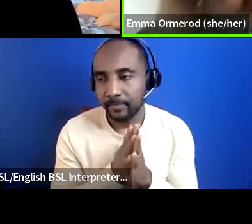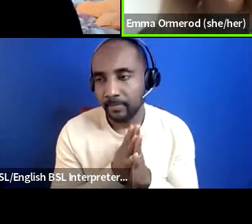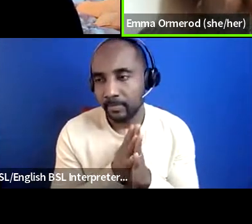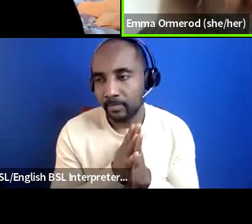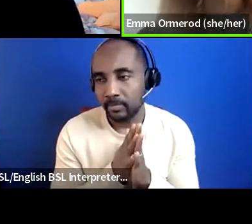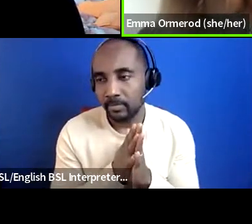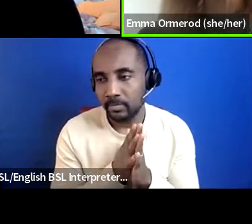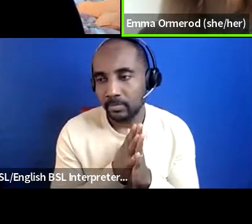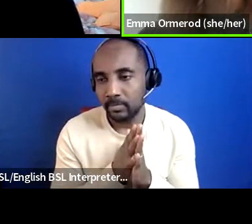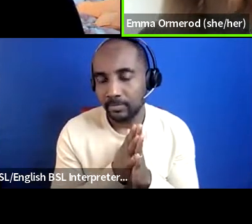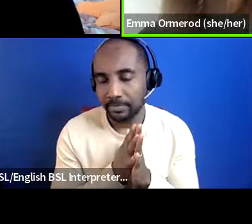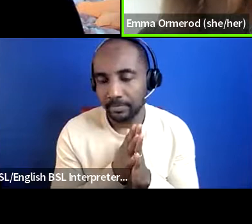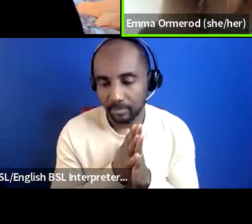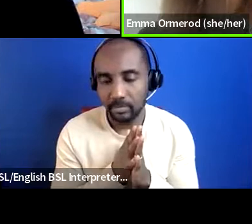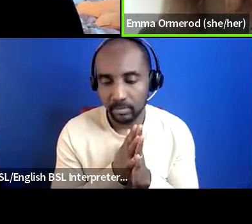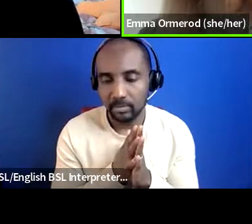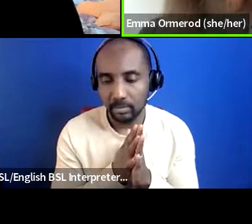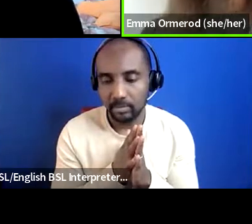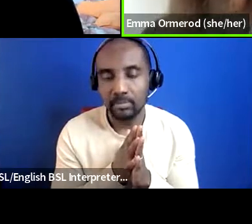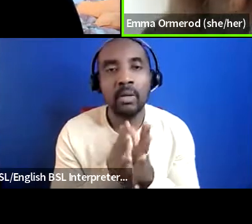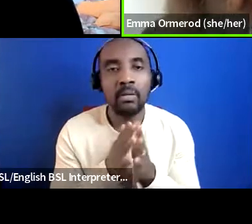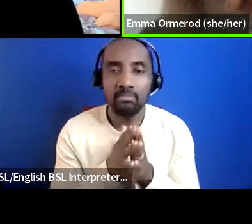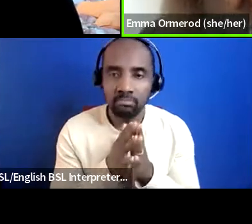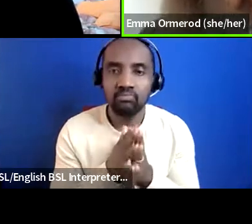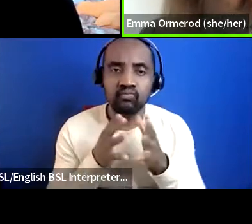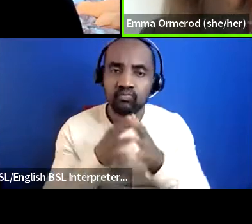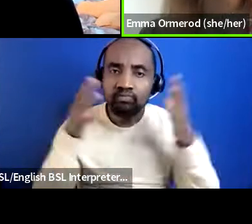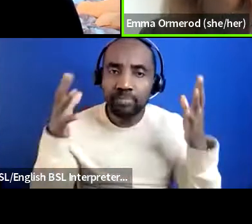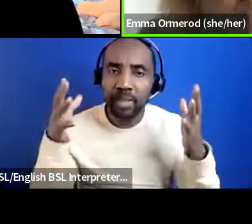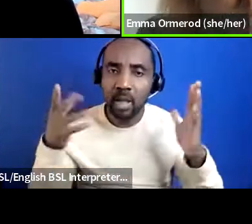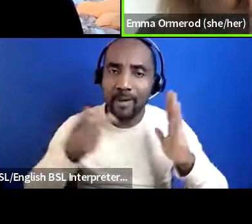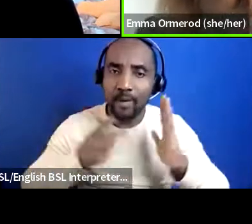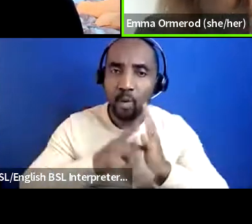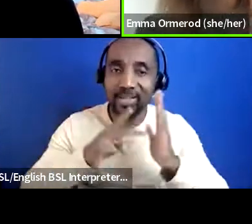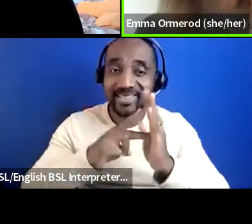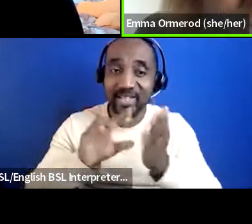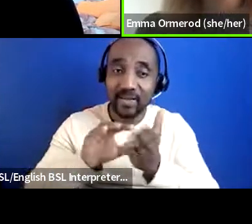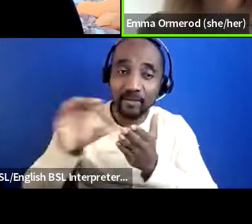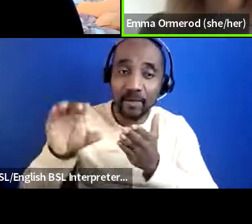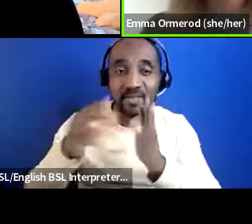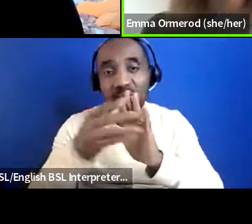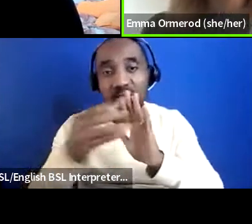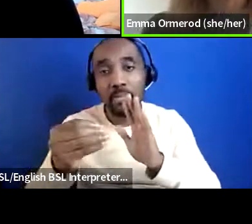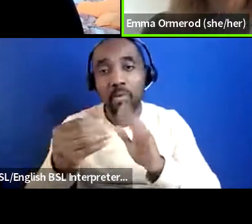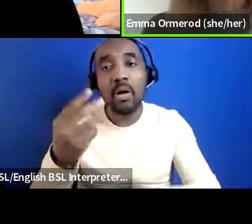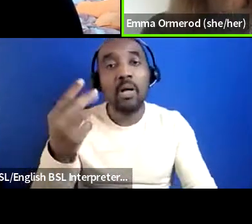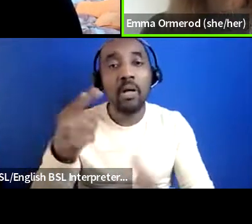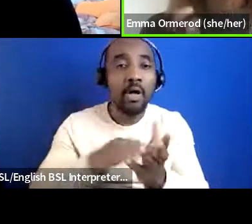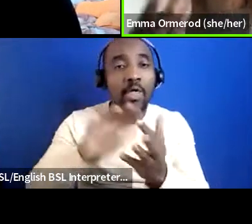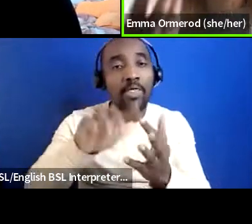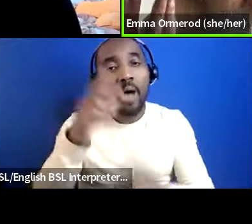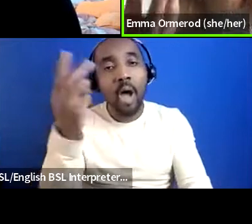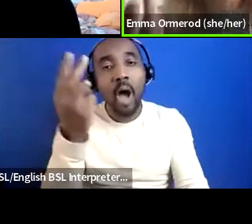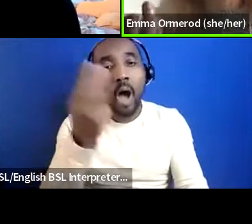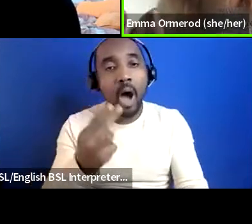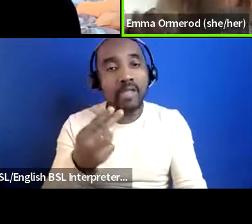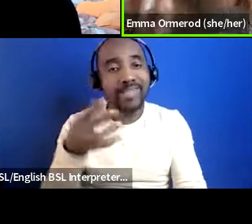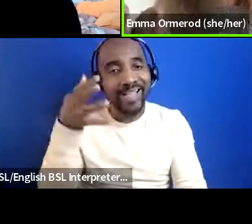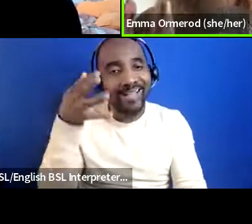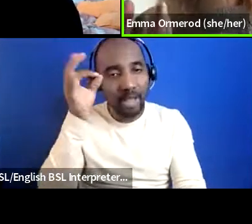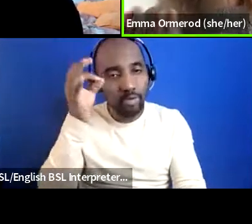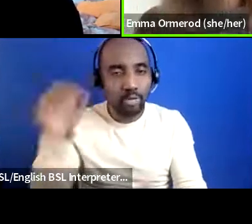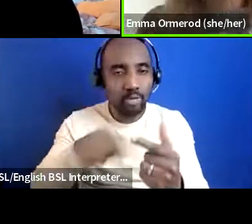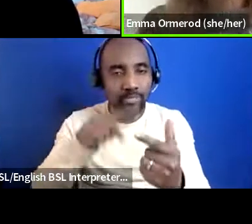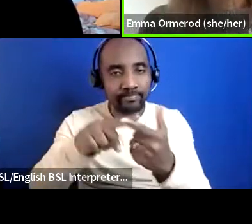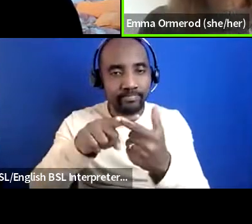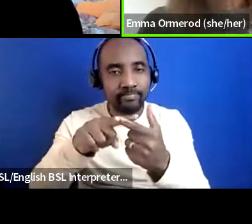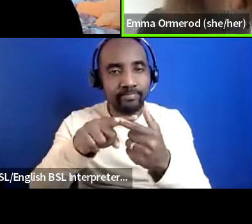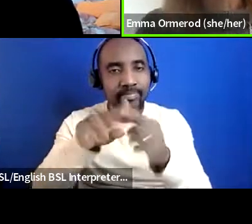larger funding bodies so for example the the arts council um and say the the national lottery um